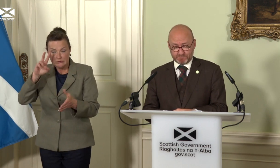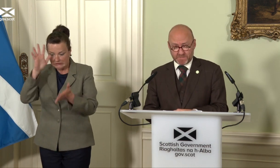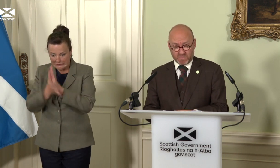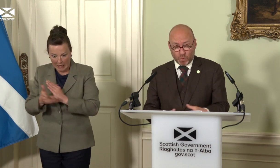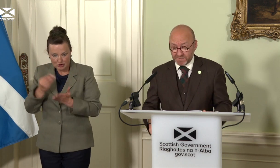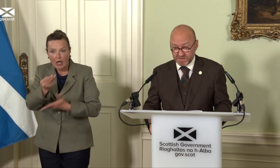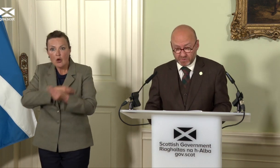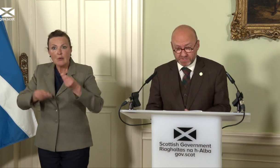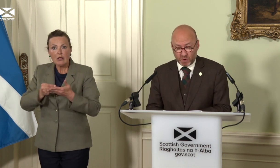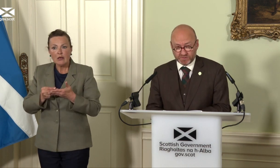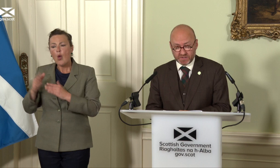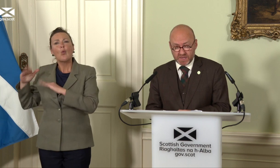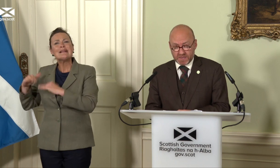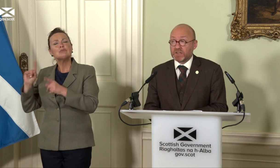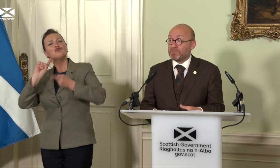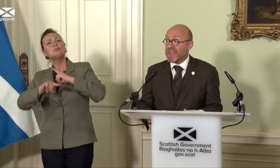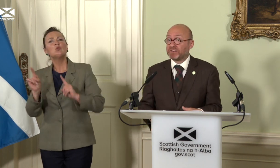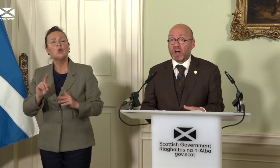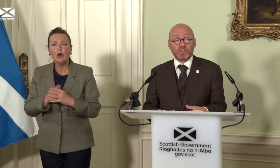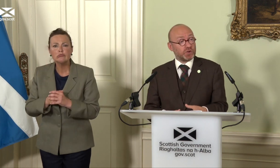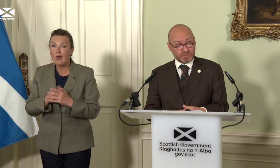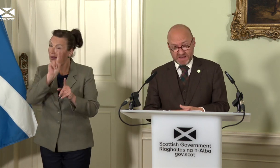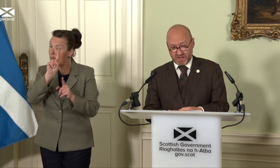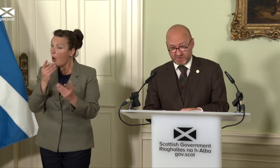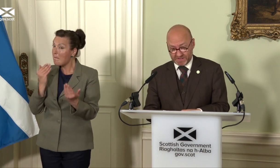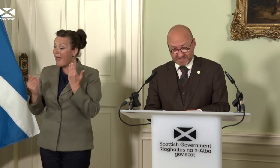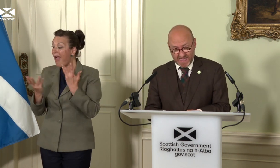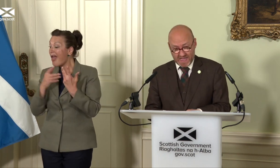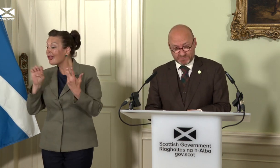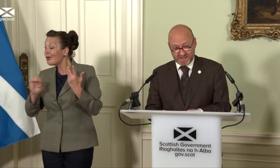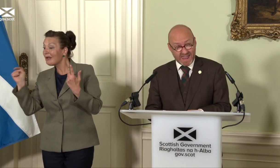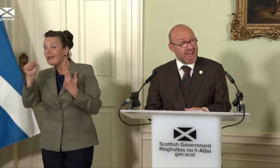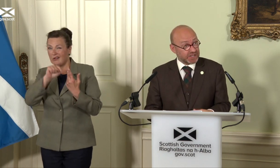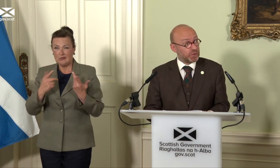And the Westminster response compared to other European countries has been inadequate,